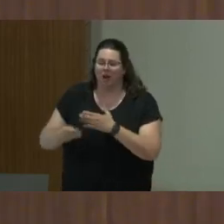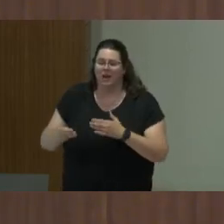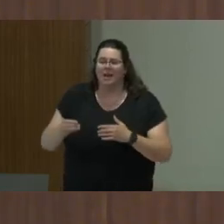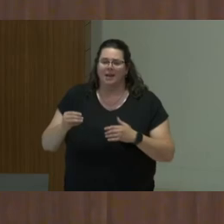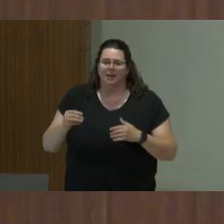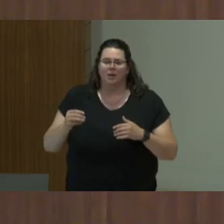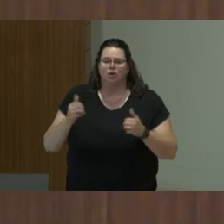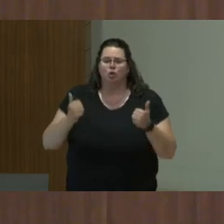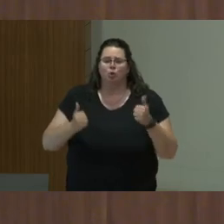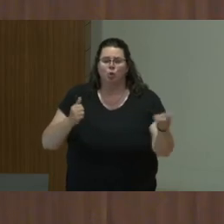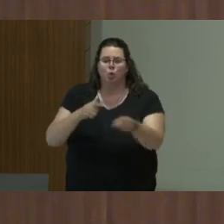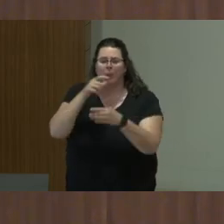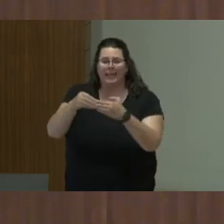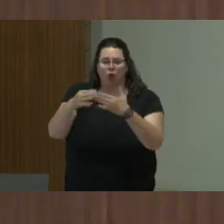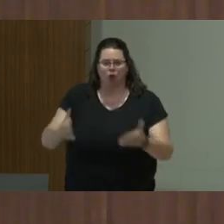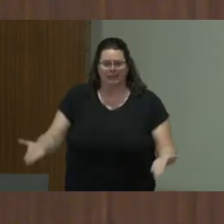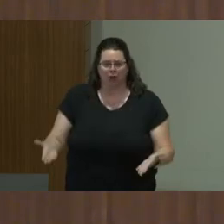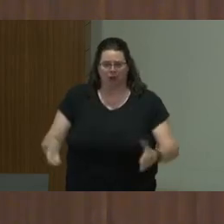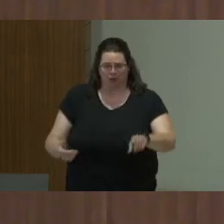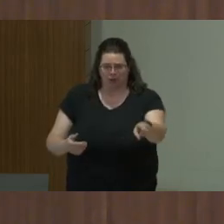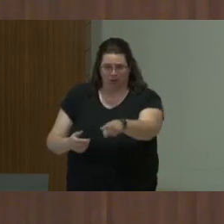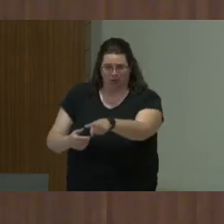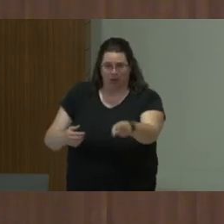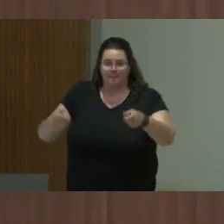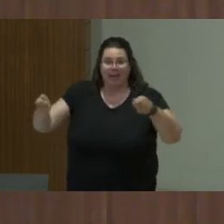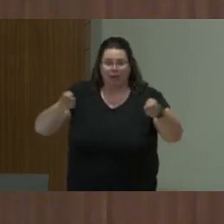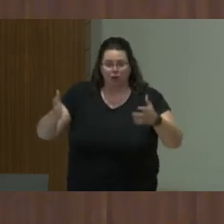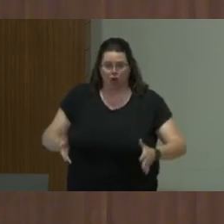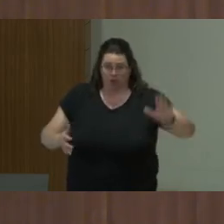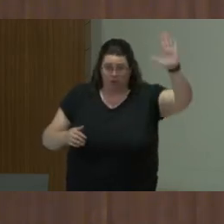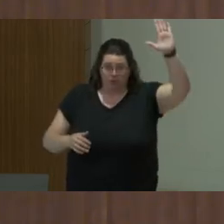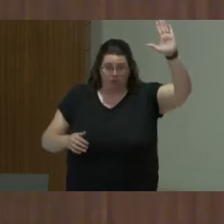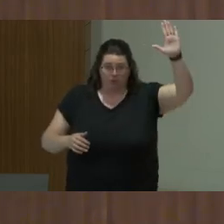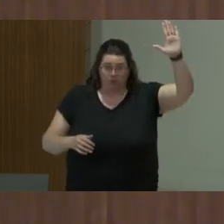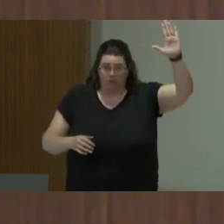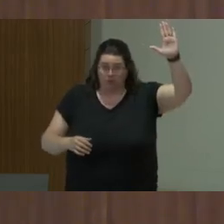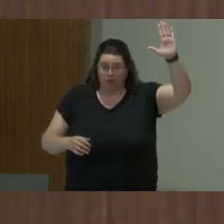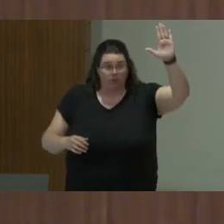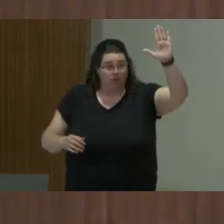Which of you are leaders or have a managerial function? Oh, that's a lot. OK.